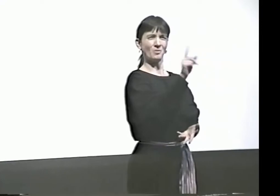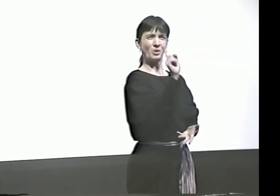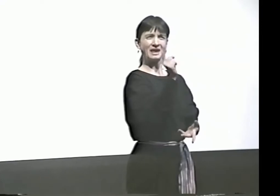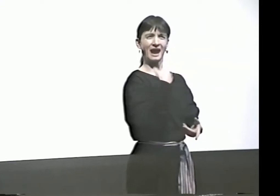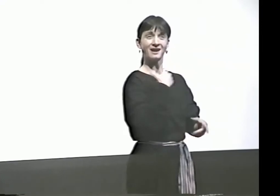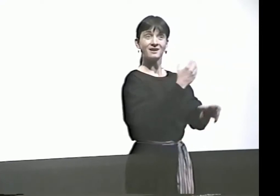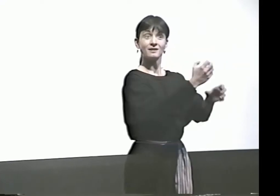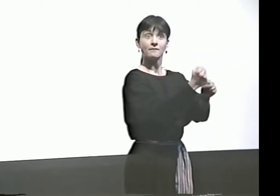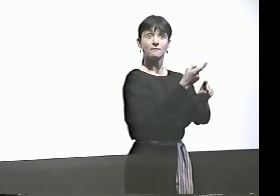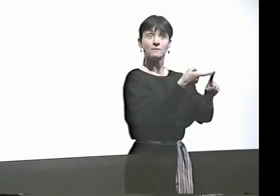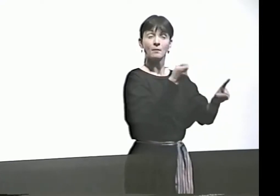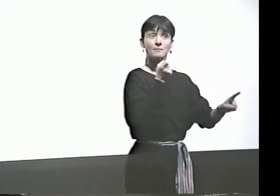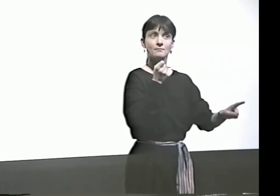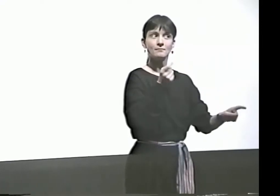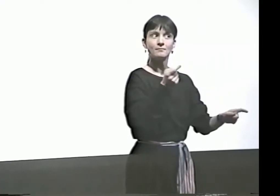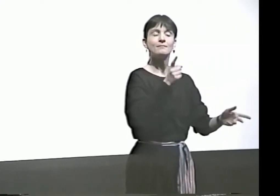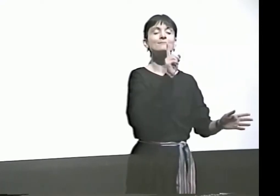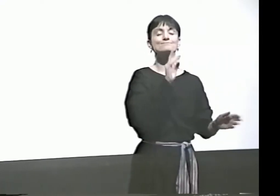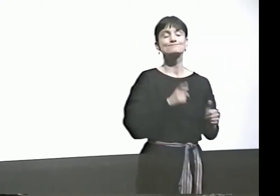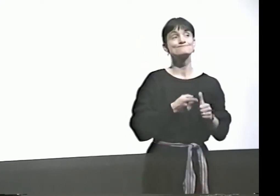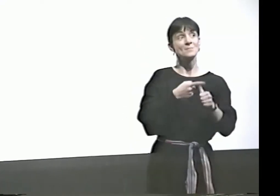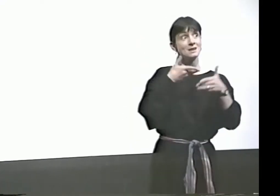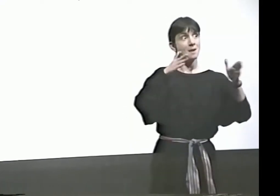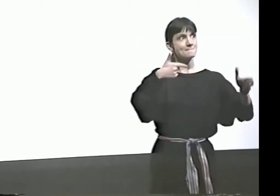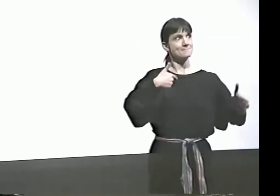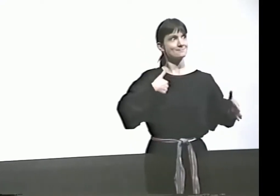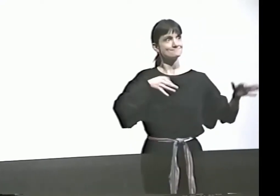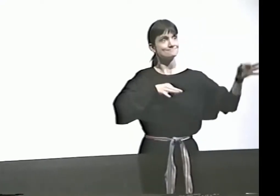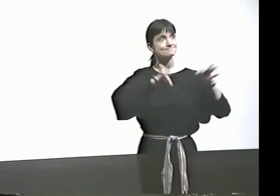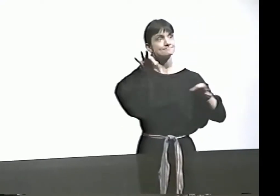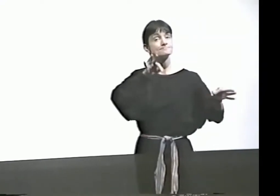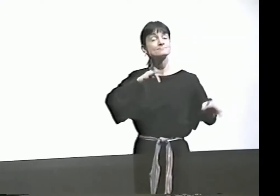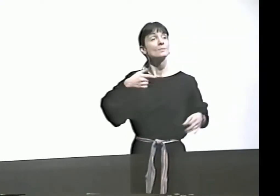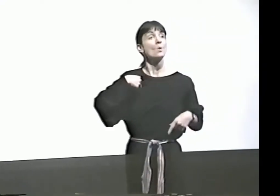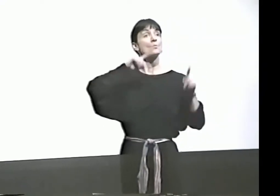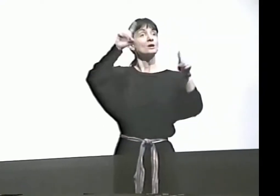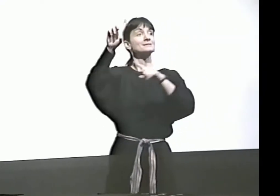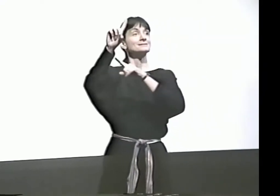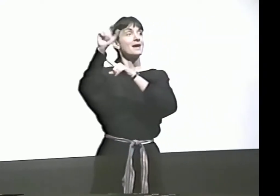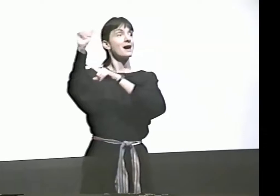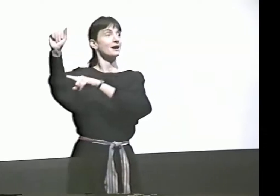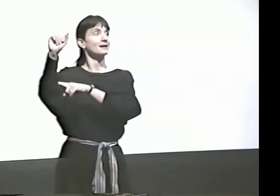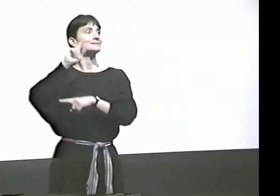OH, YOU MIGHT BE WONDERING WHY I'M SIGNING "POETRY" THE WAY I AM. FIRST, LET ME EXPLAIN IT TO YOU.